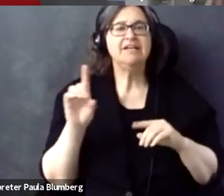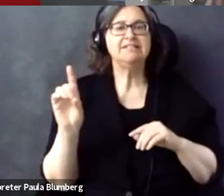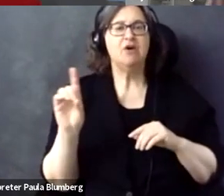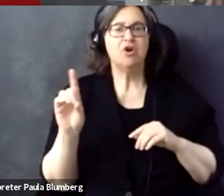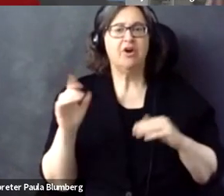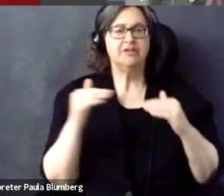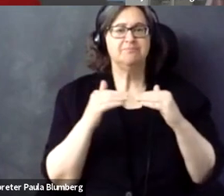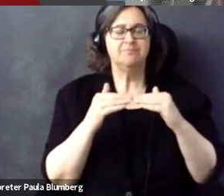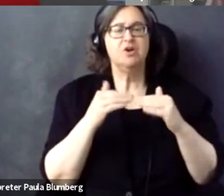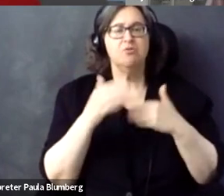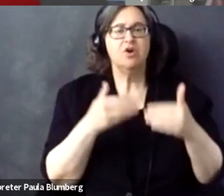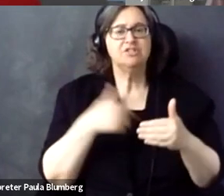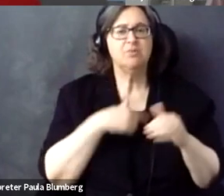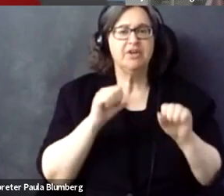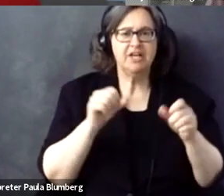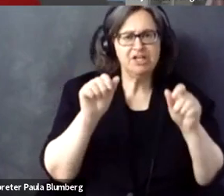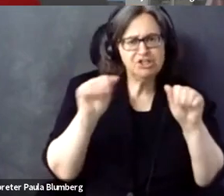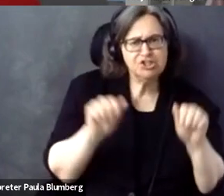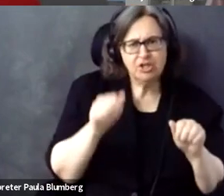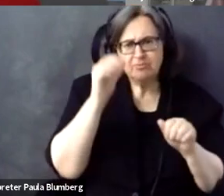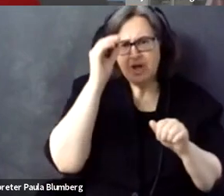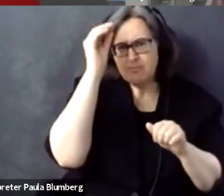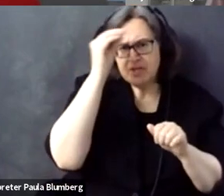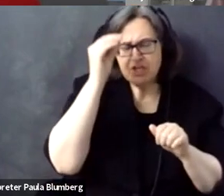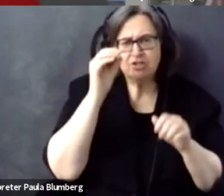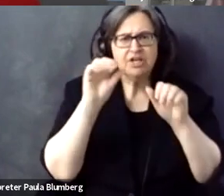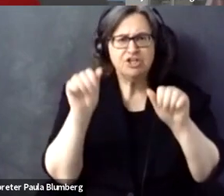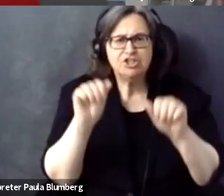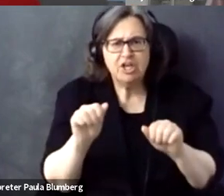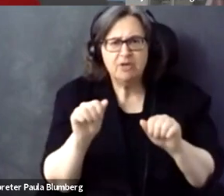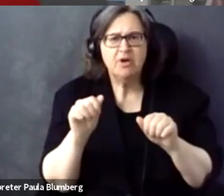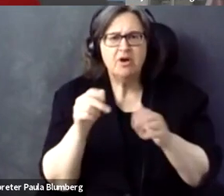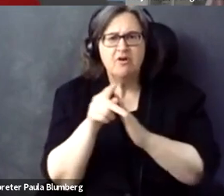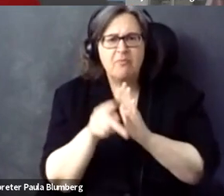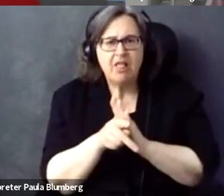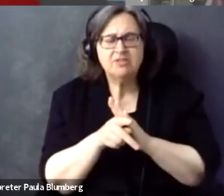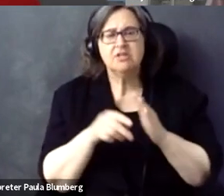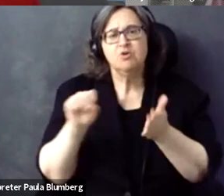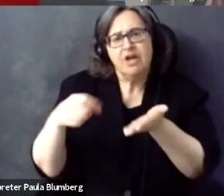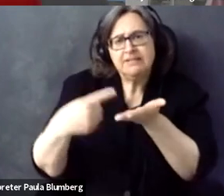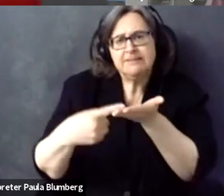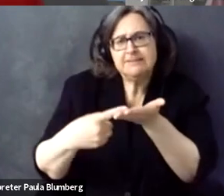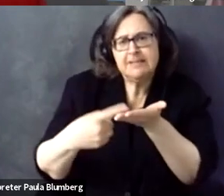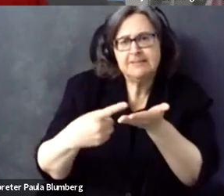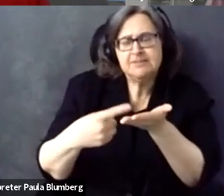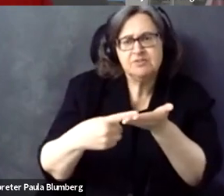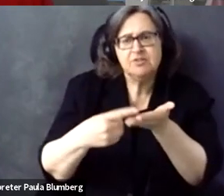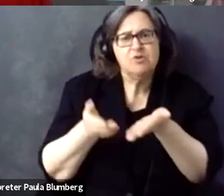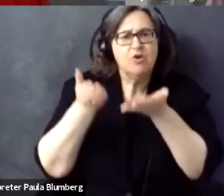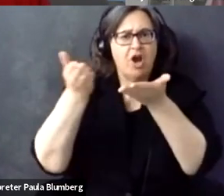play. We need to find processes that we -- kind of democratic processes that we can shape, opinions that we can